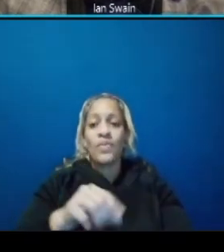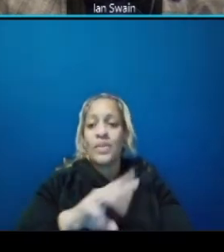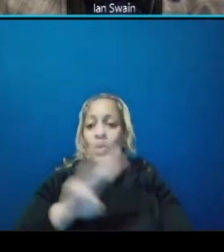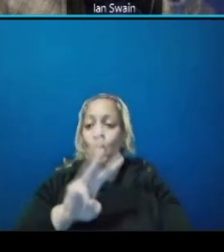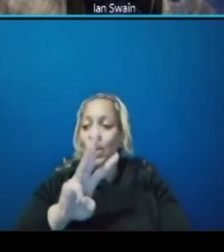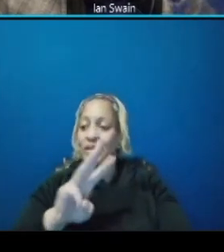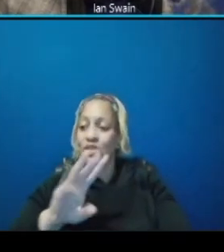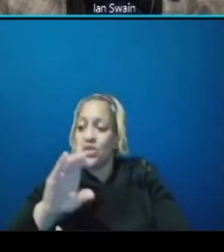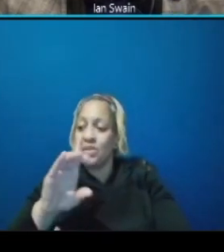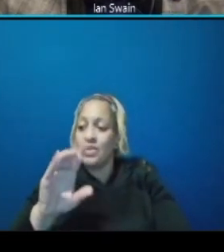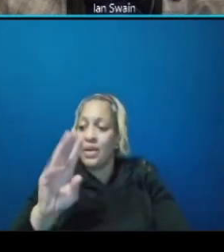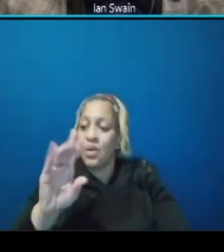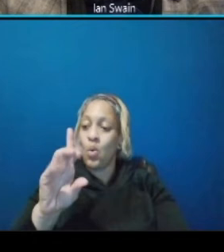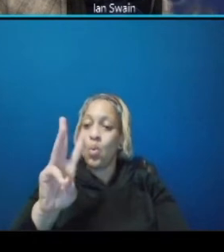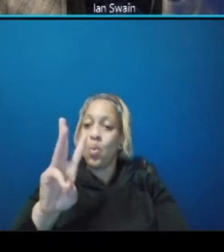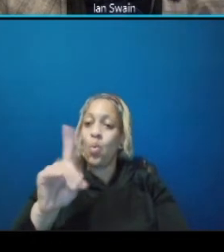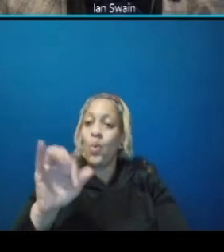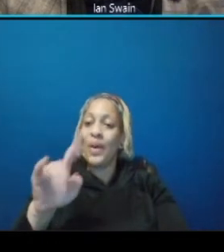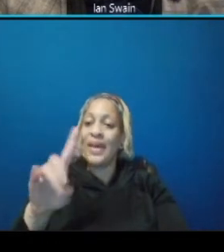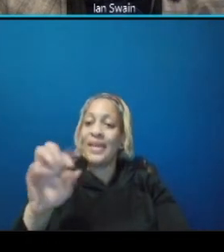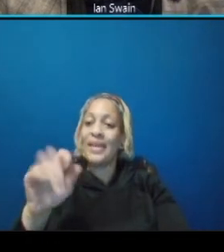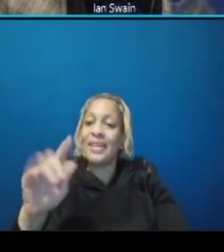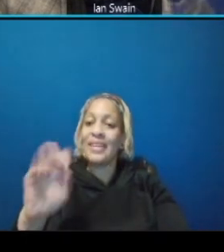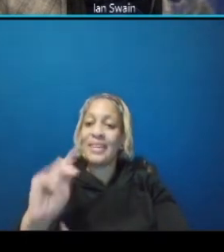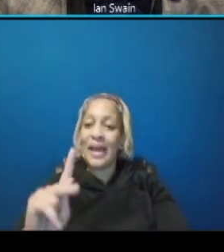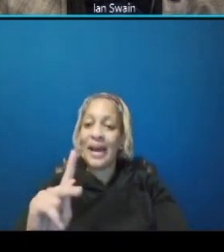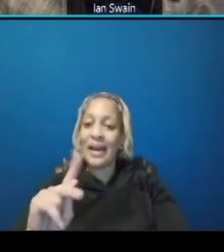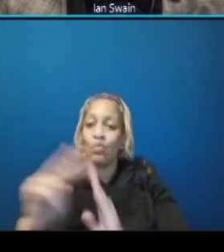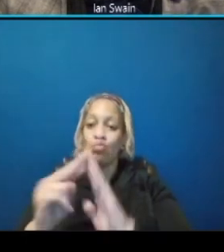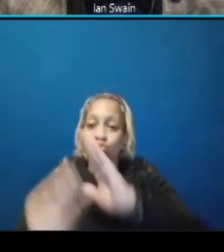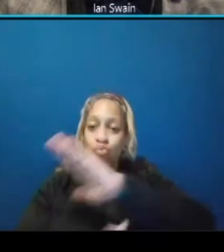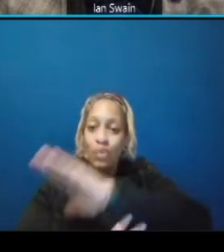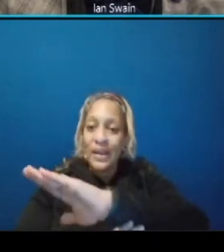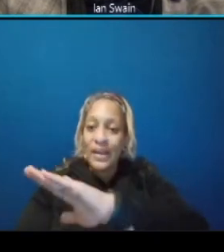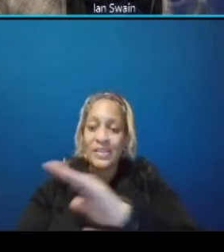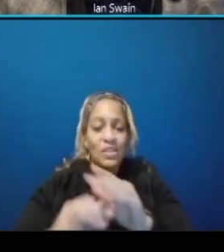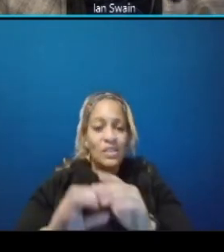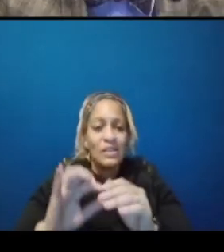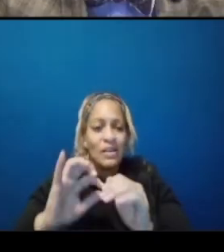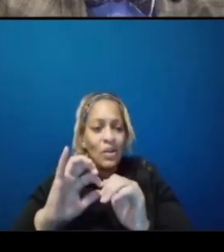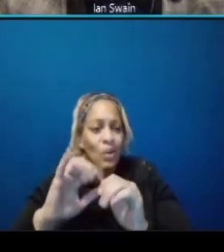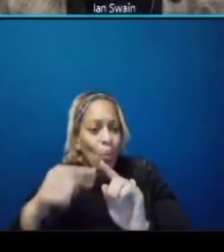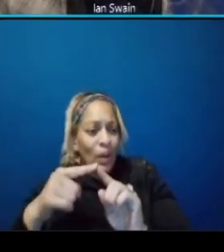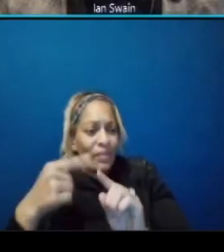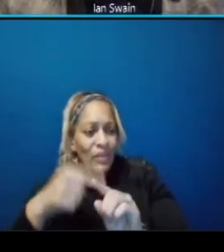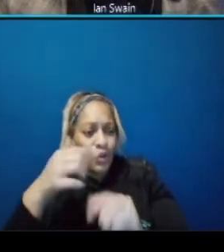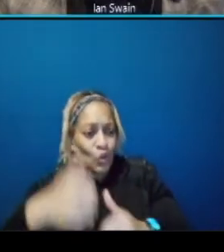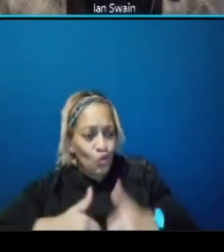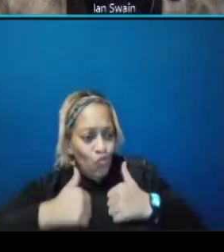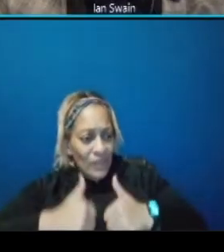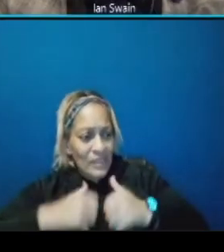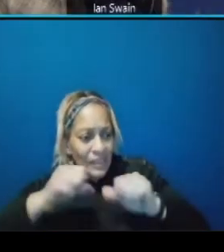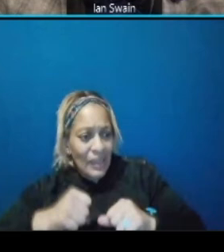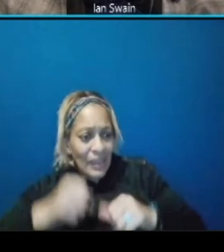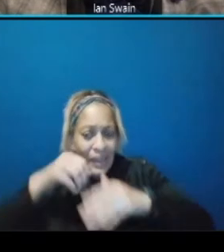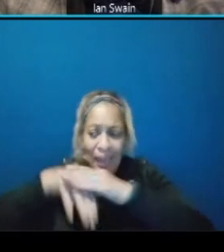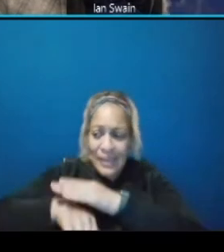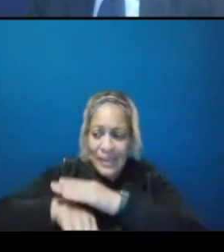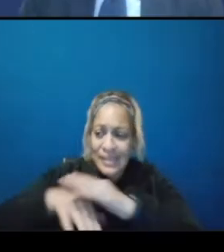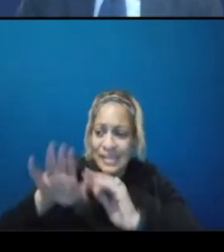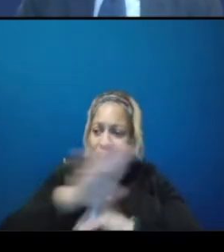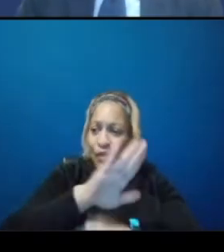parkside mayfair residents can access their homes that's the first problem there will be